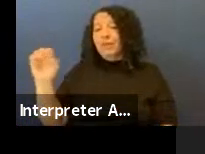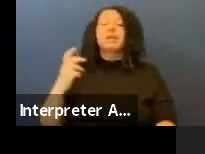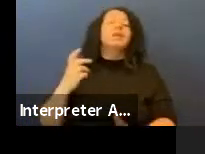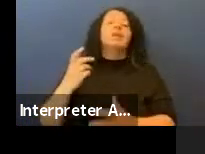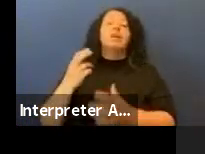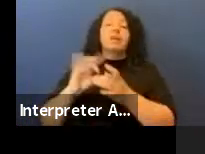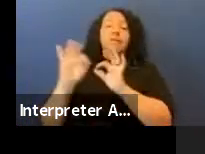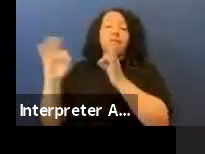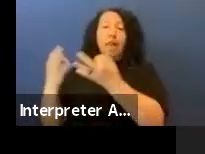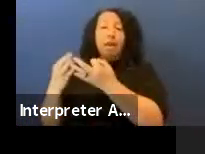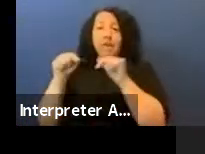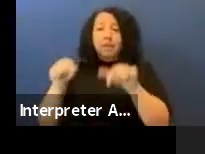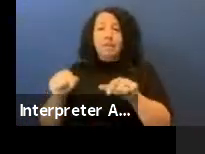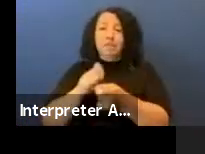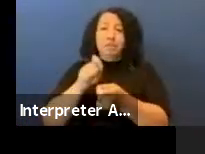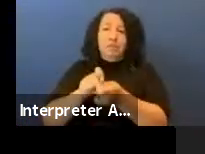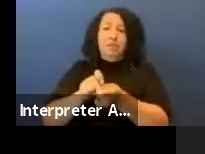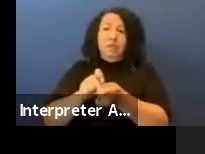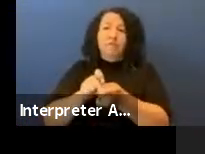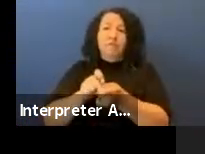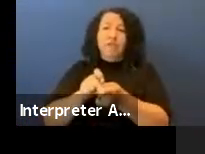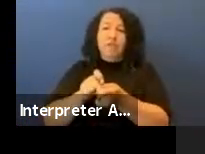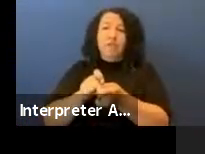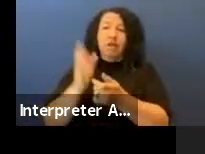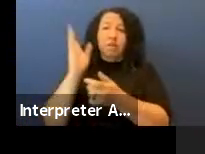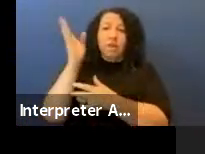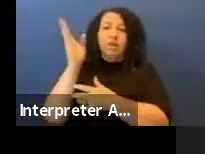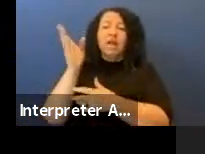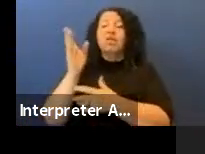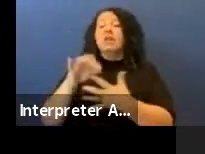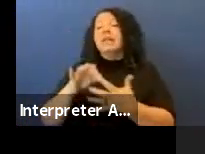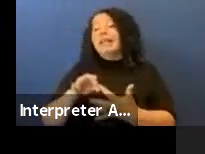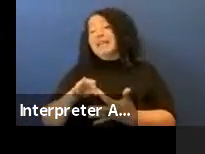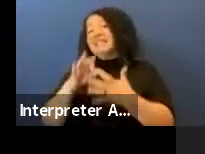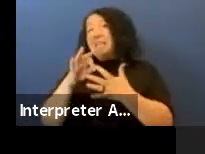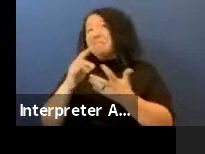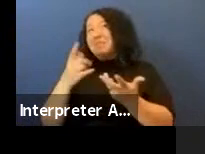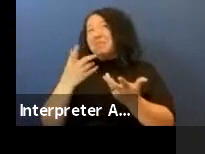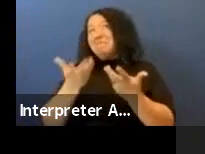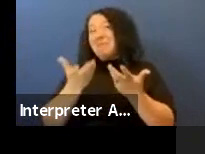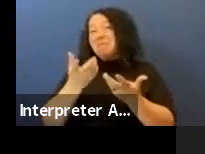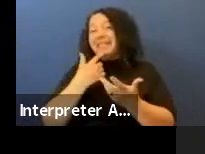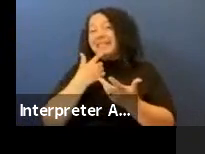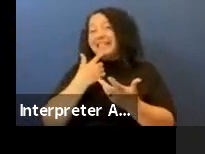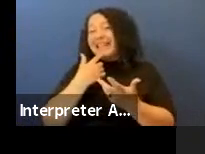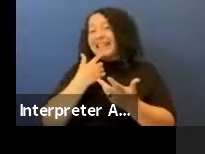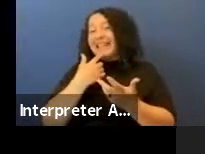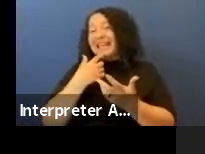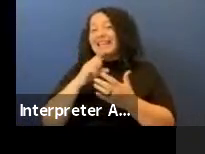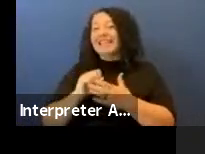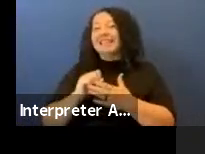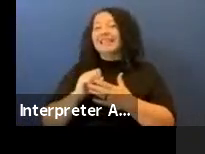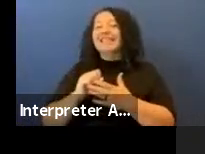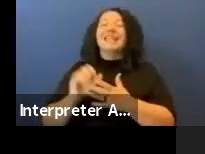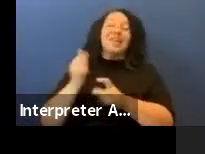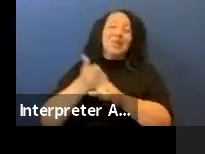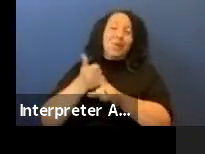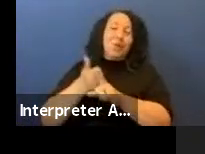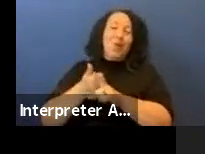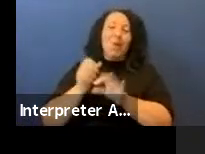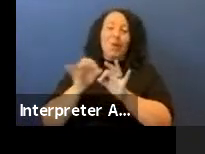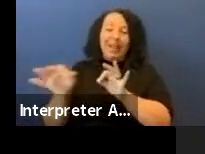presentation, except to say "Estonko, Este-Cate."